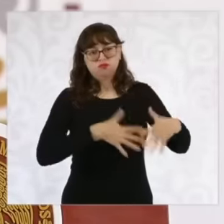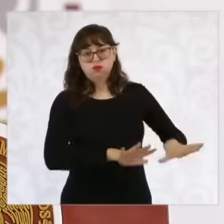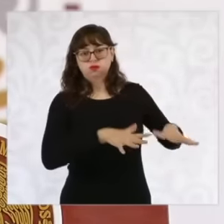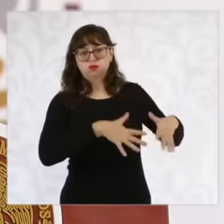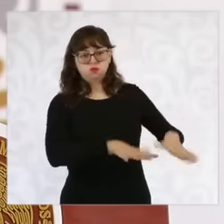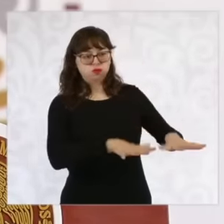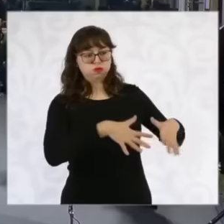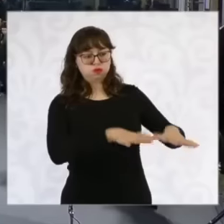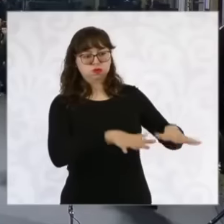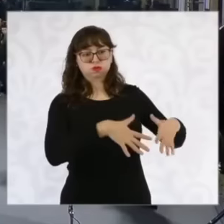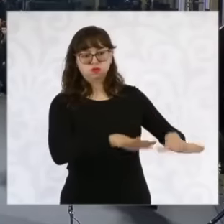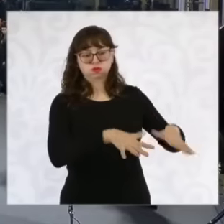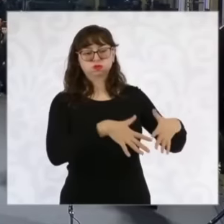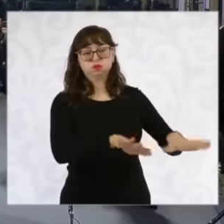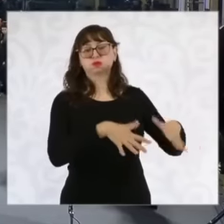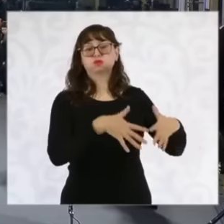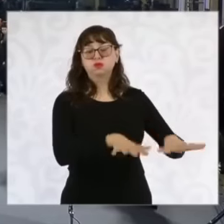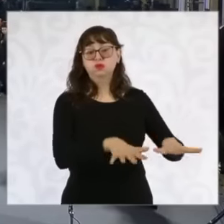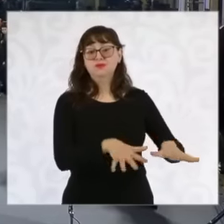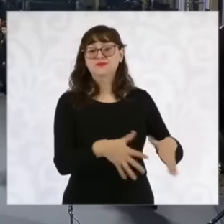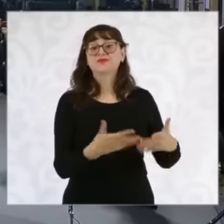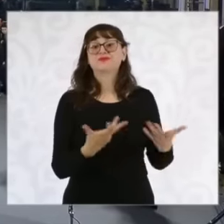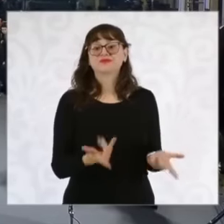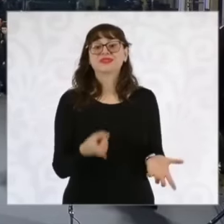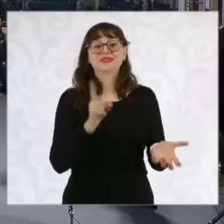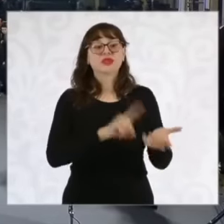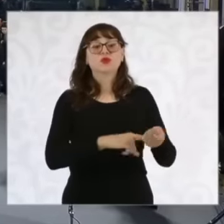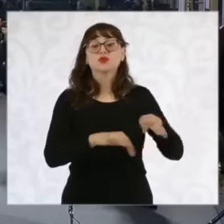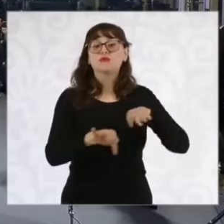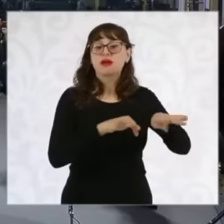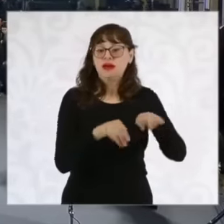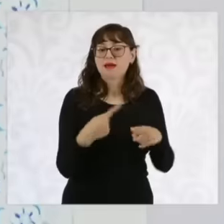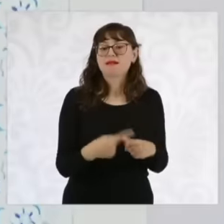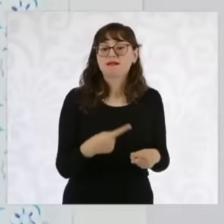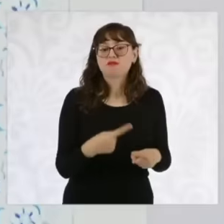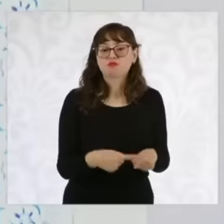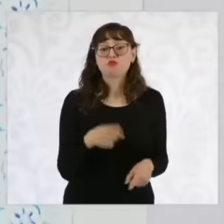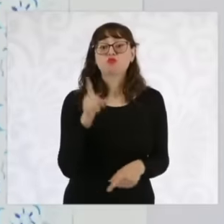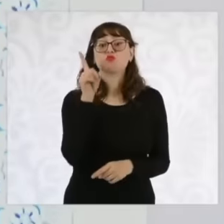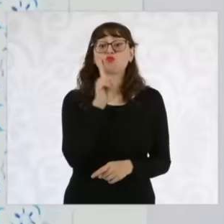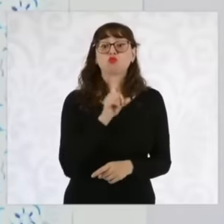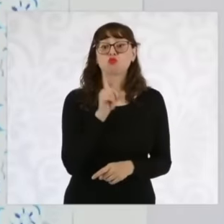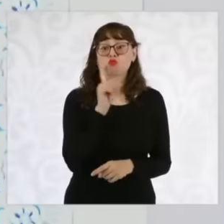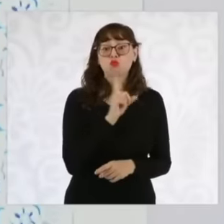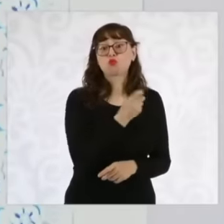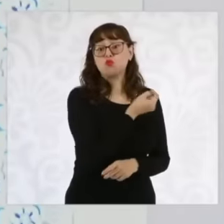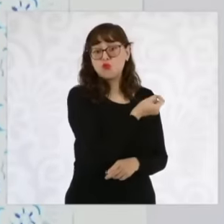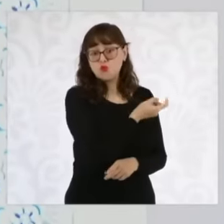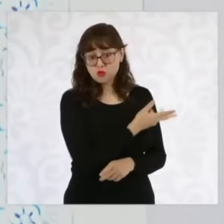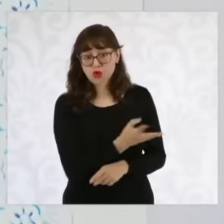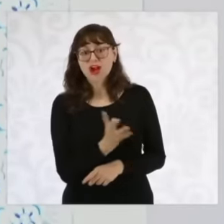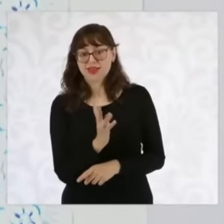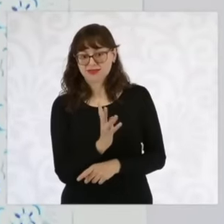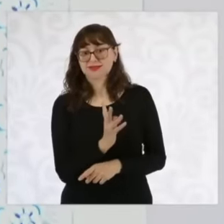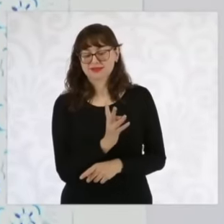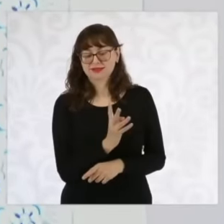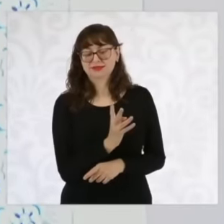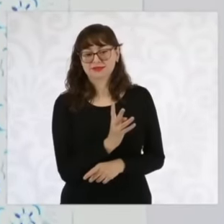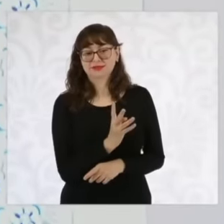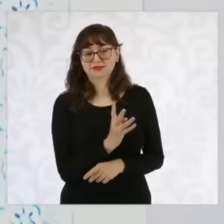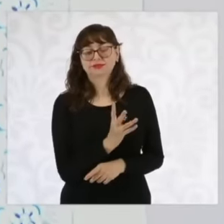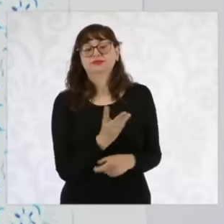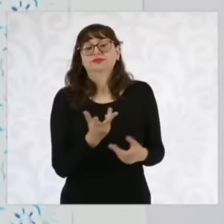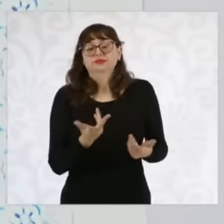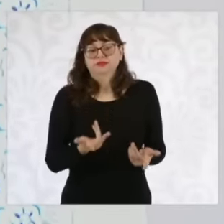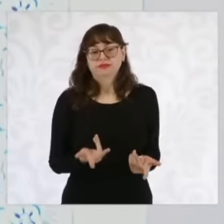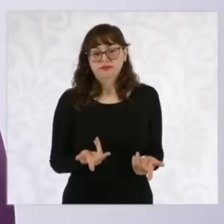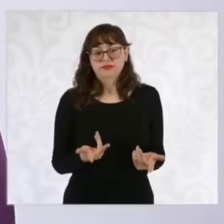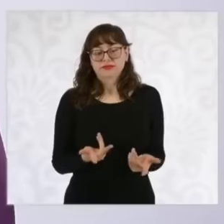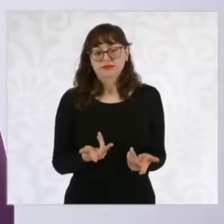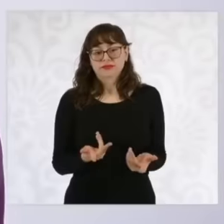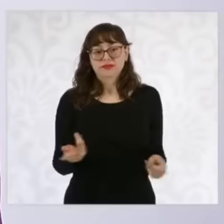because women were or are employed and sometimes women have